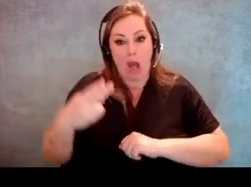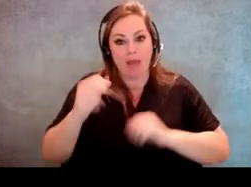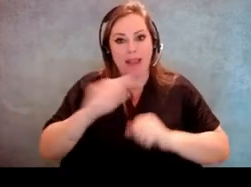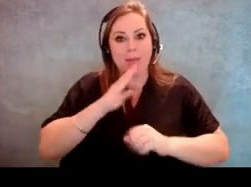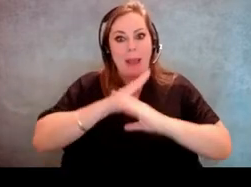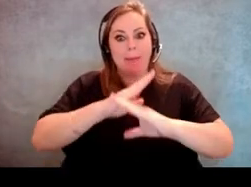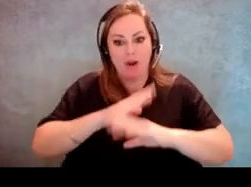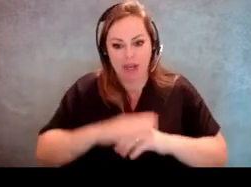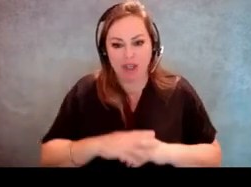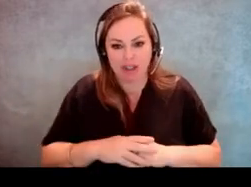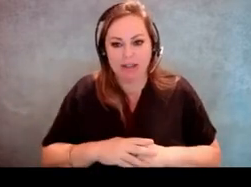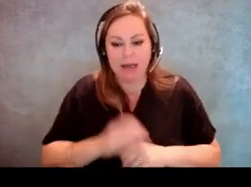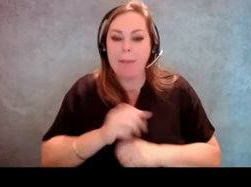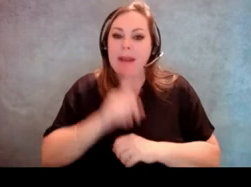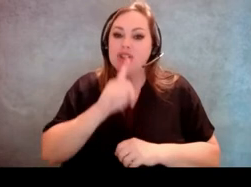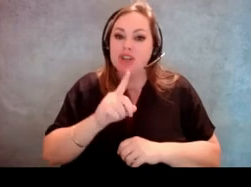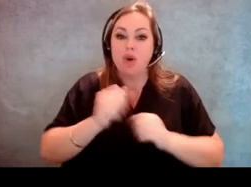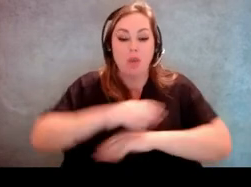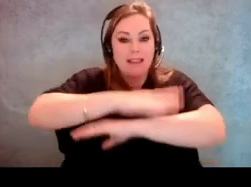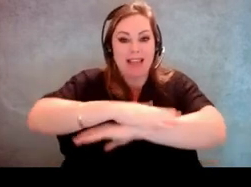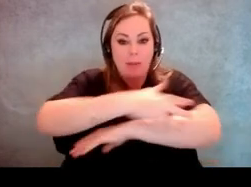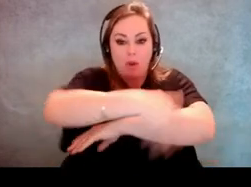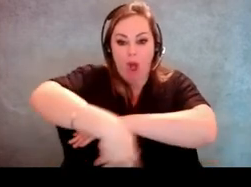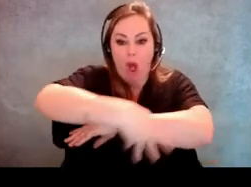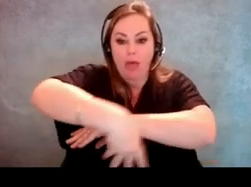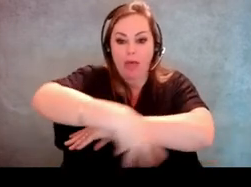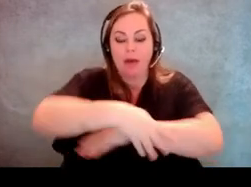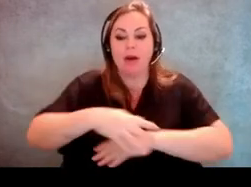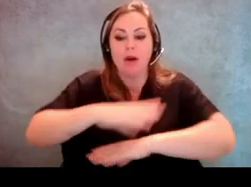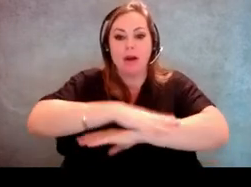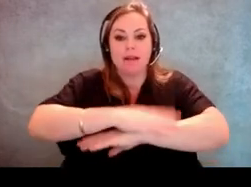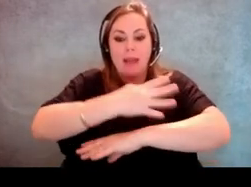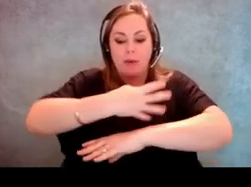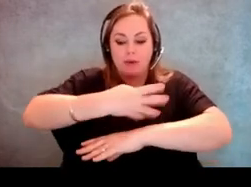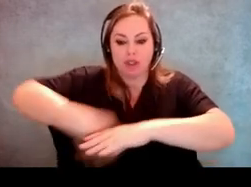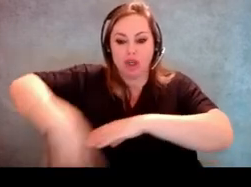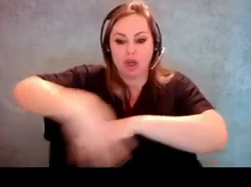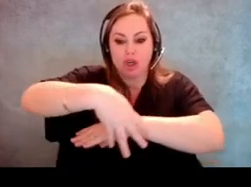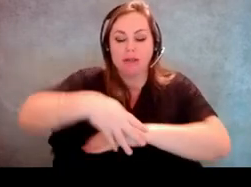So make sure that even with that table cloth there or the table skirt around this table